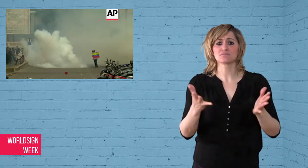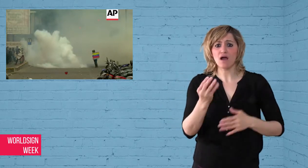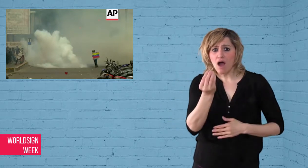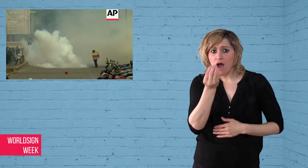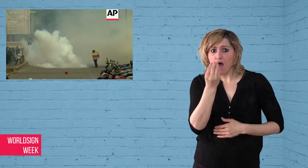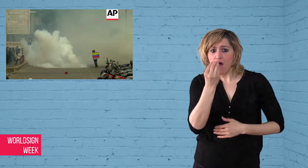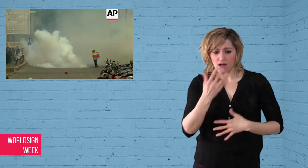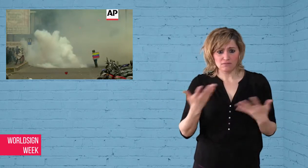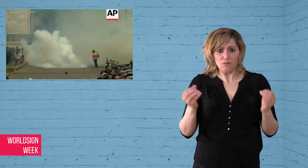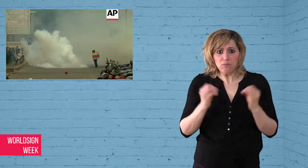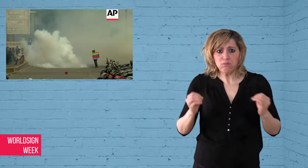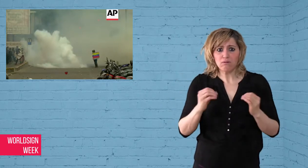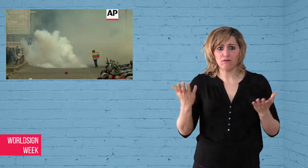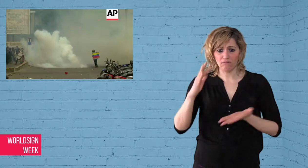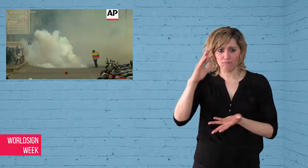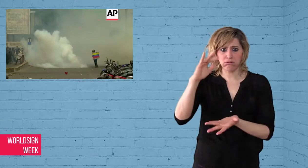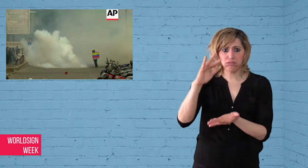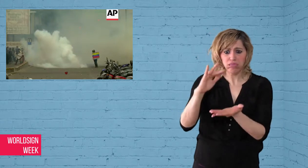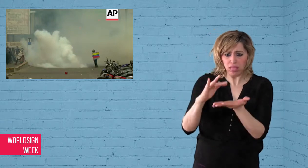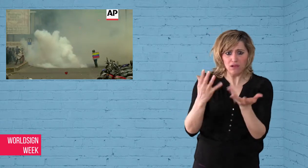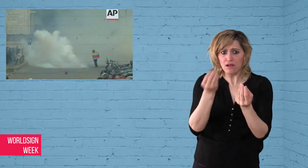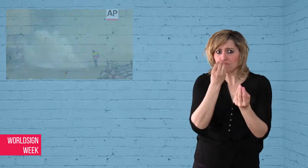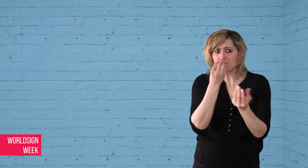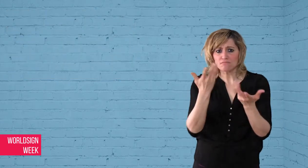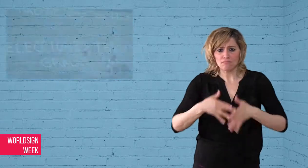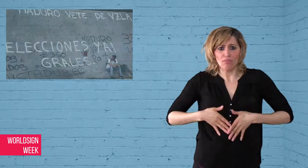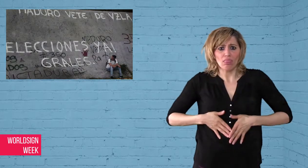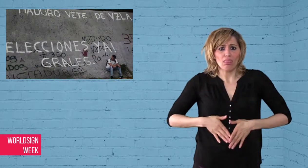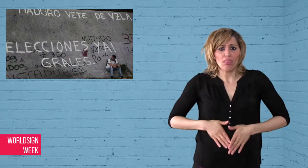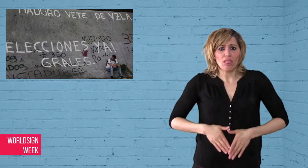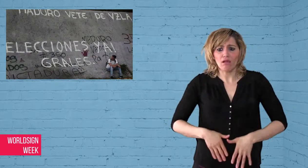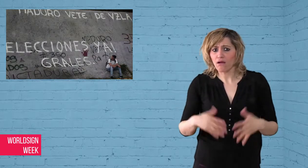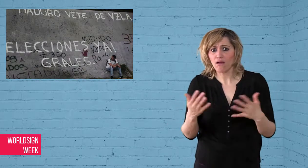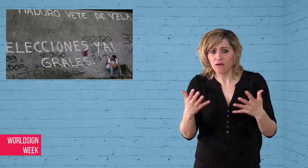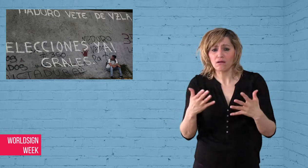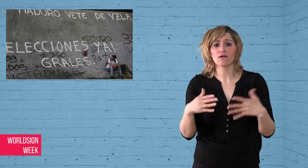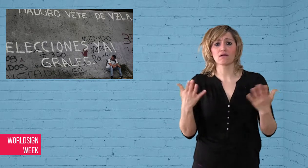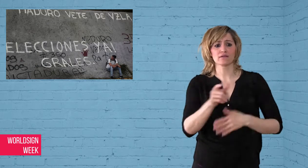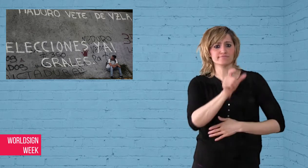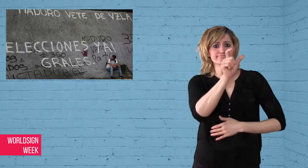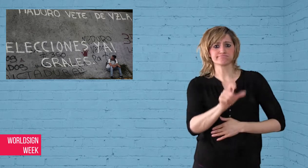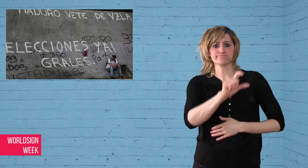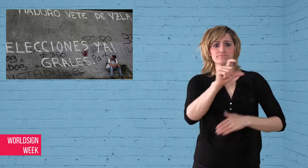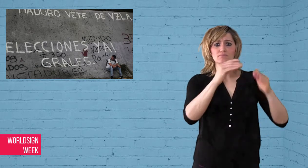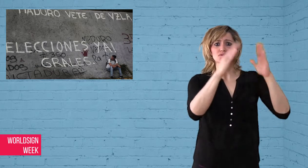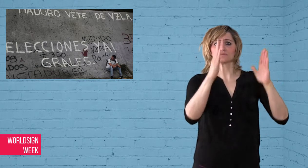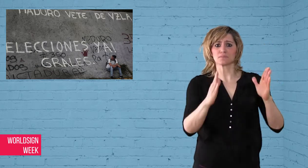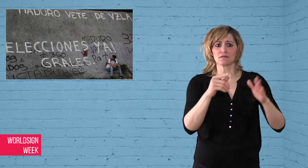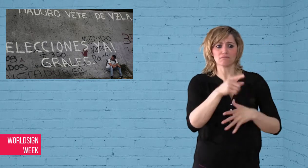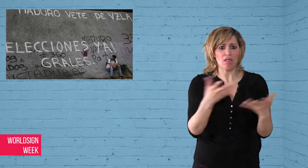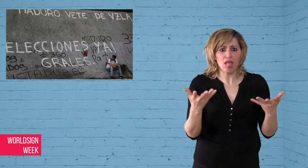angry with food shortages, a medical